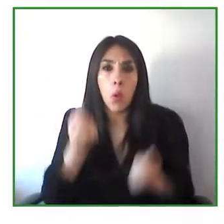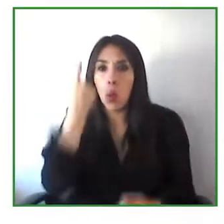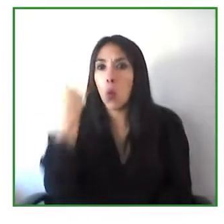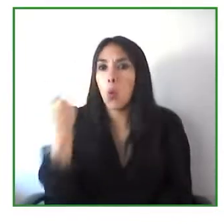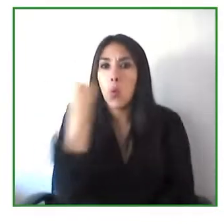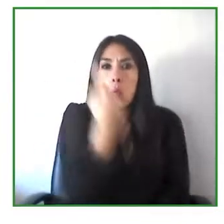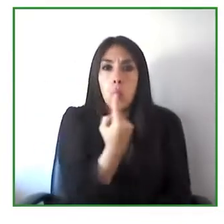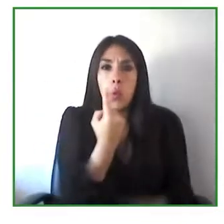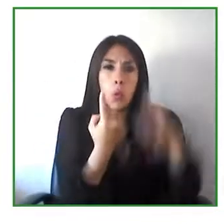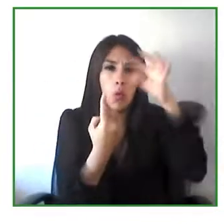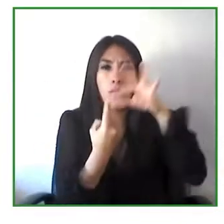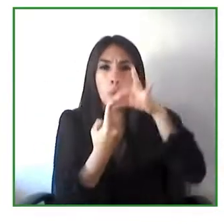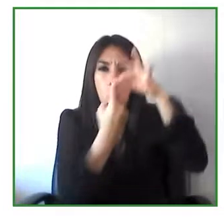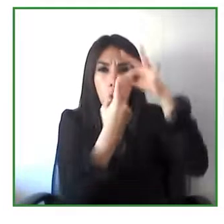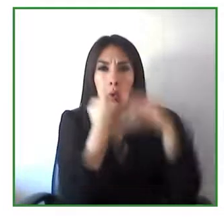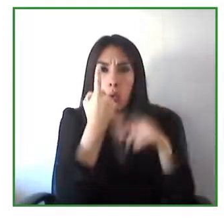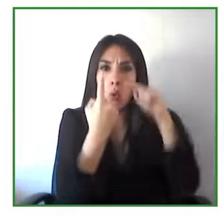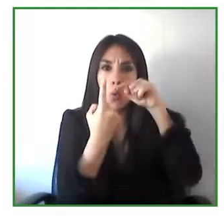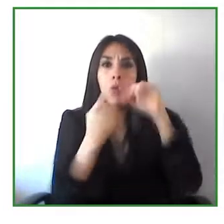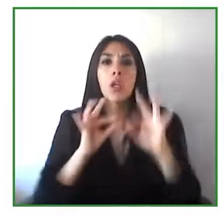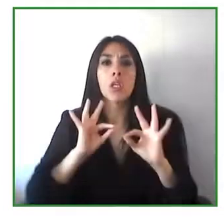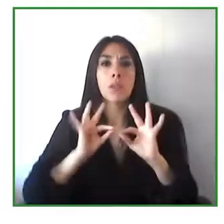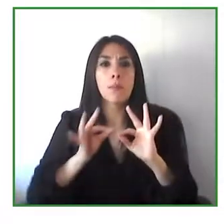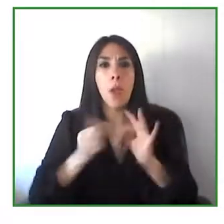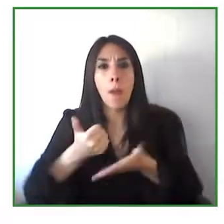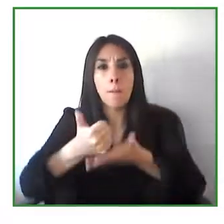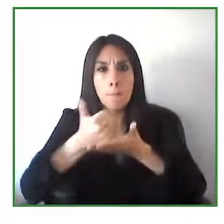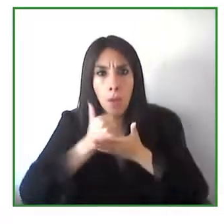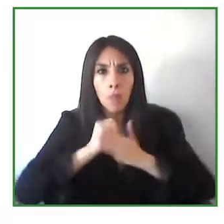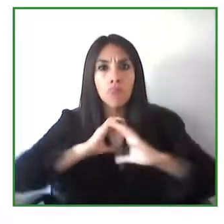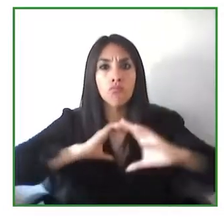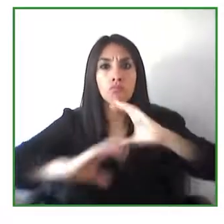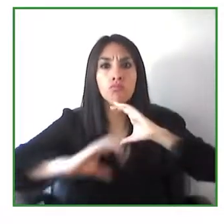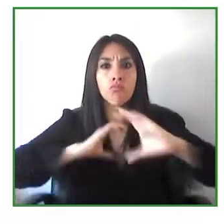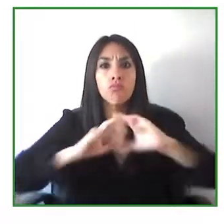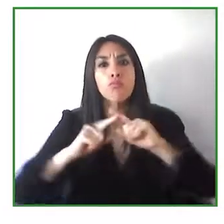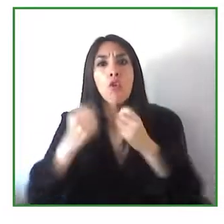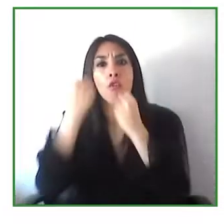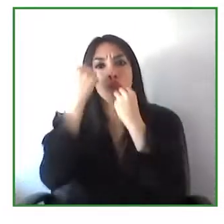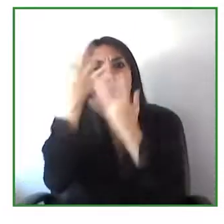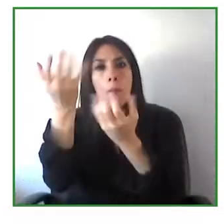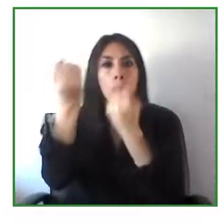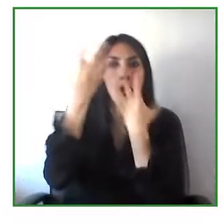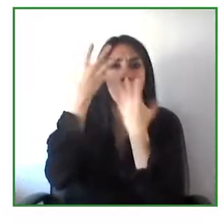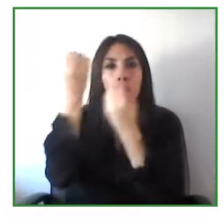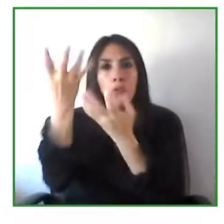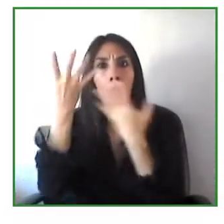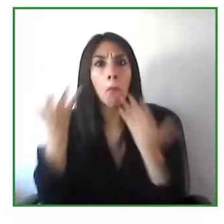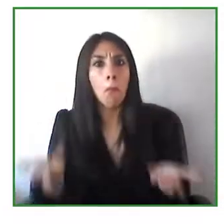you want to communicate with someone in administration or you are an important meeting you can call